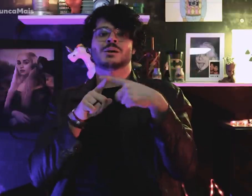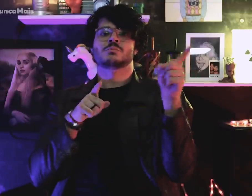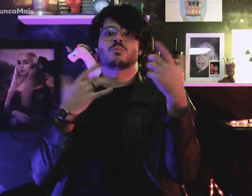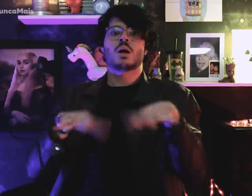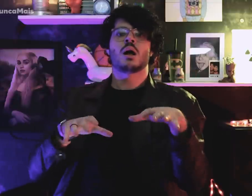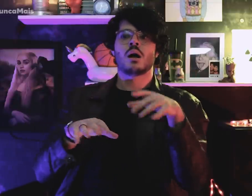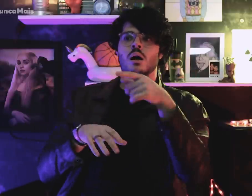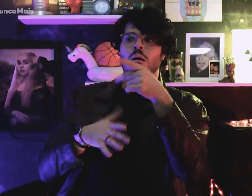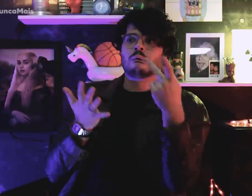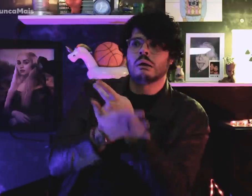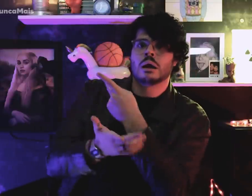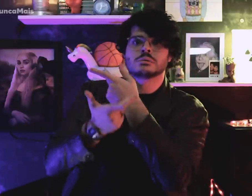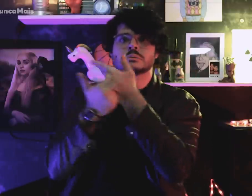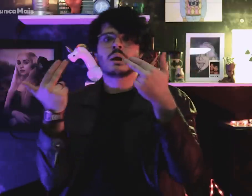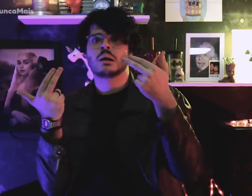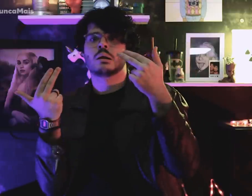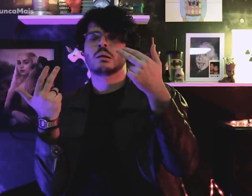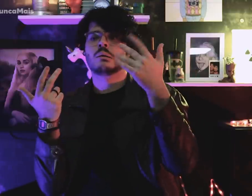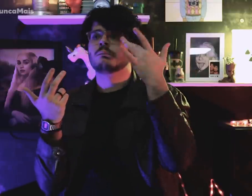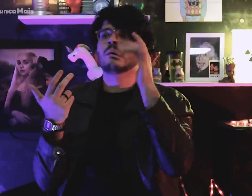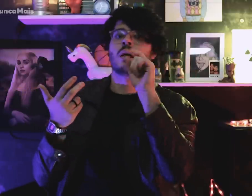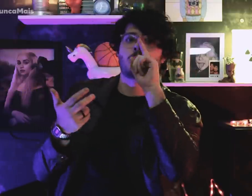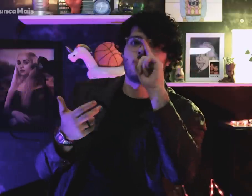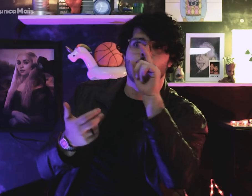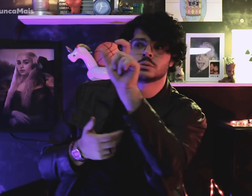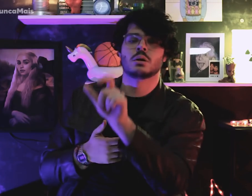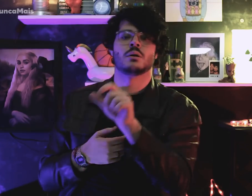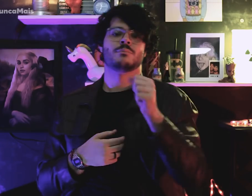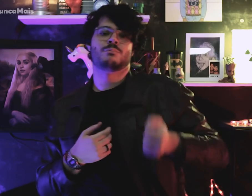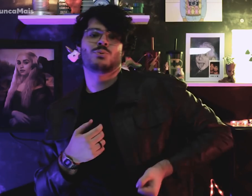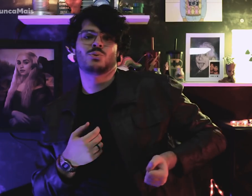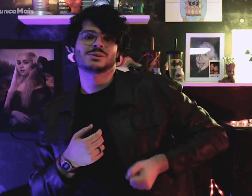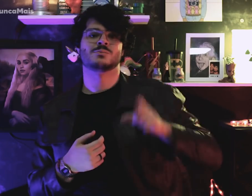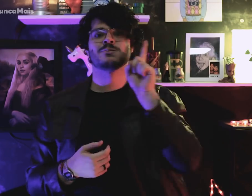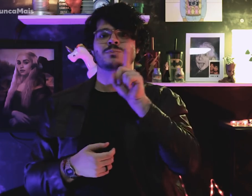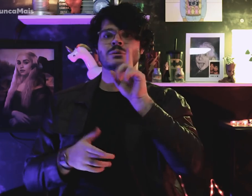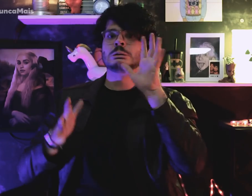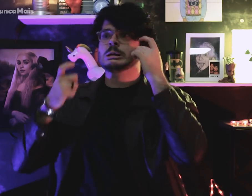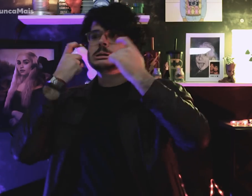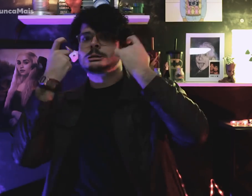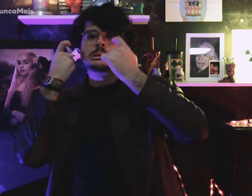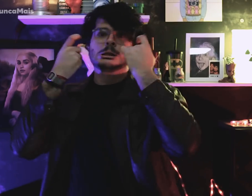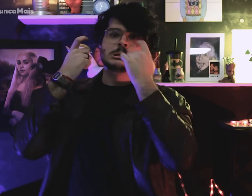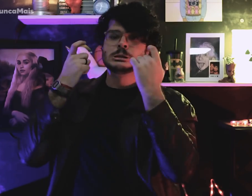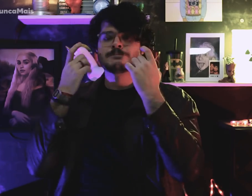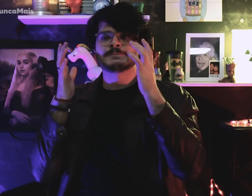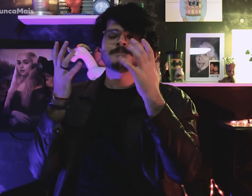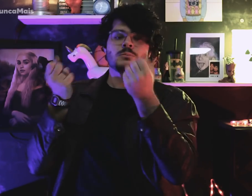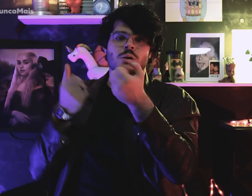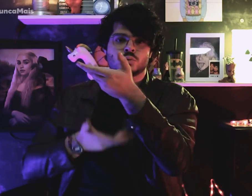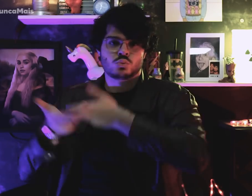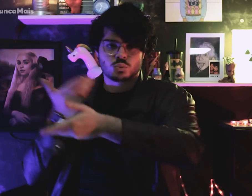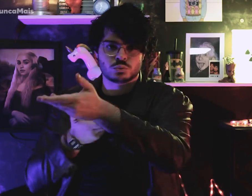because they feared for ambassador life,